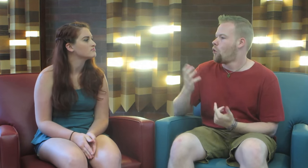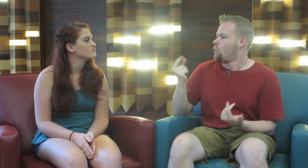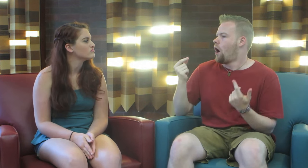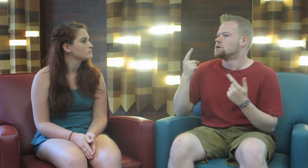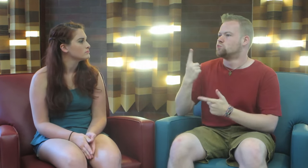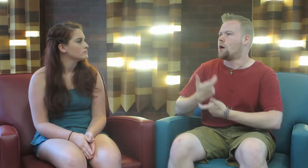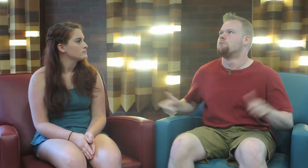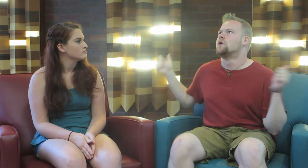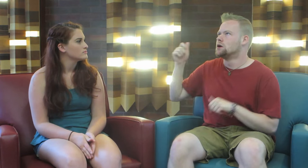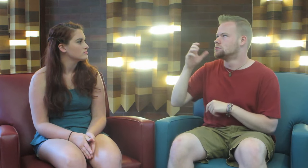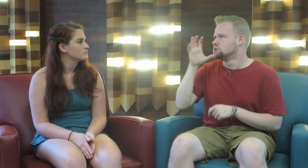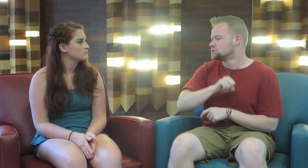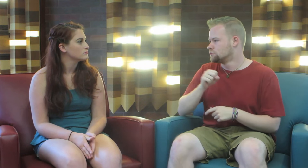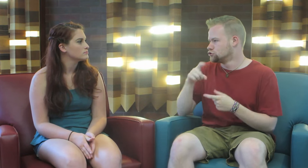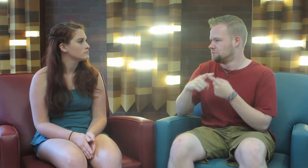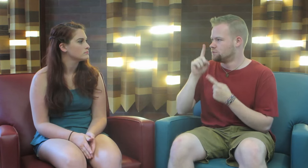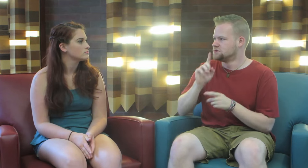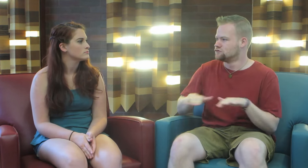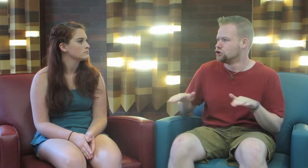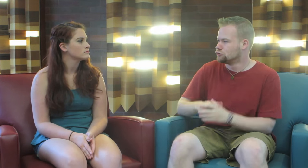What is one of the biggest assumptions about deaf children?